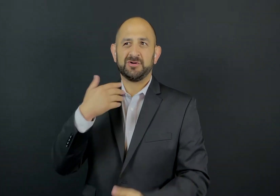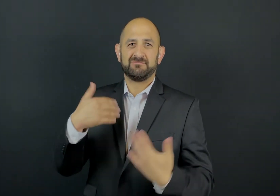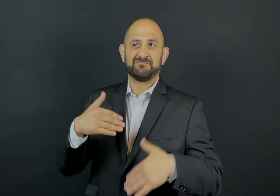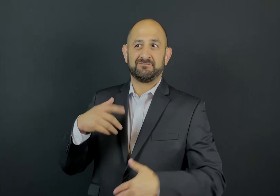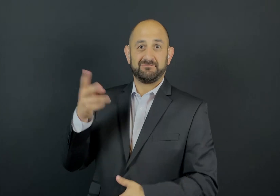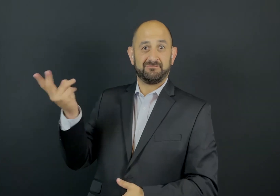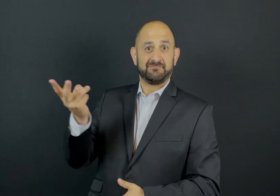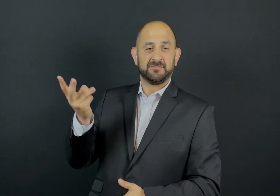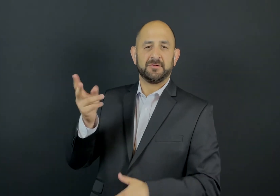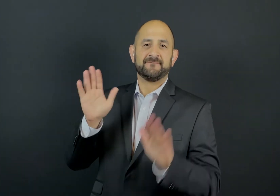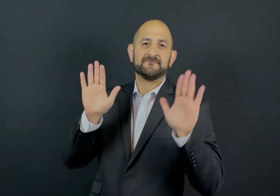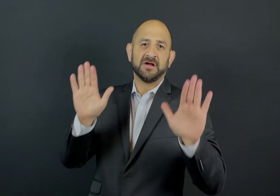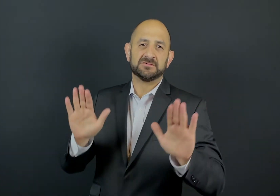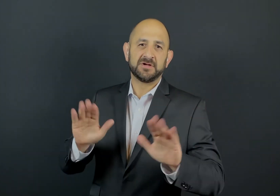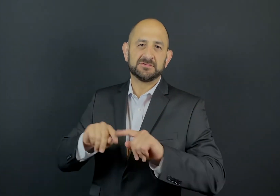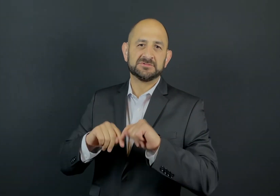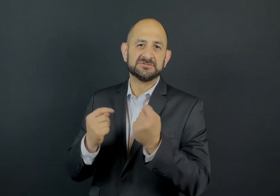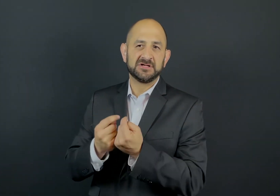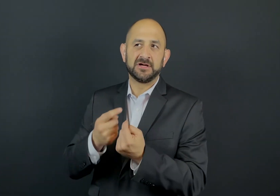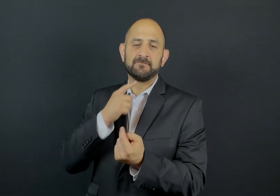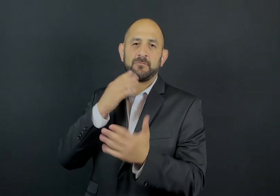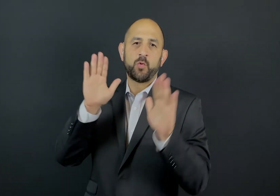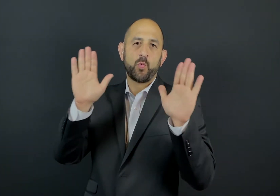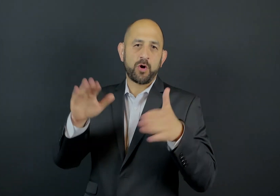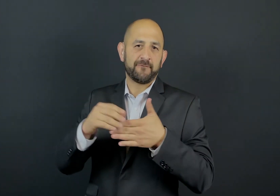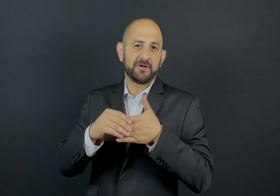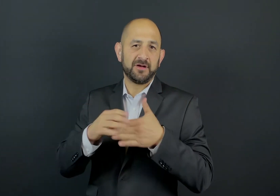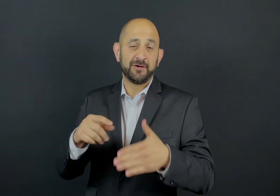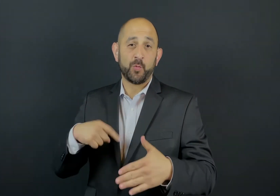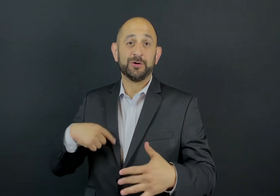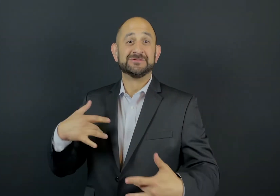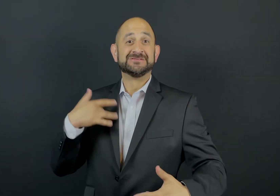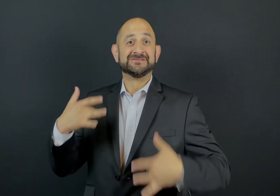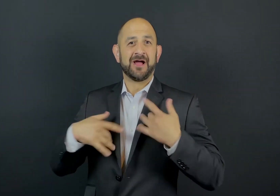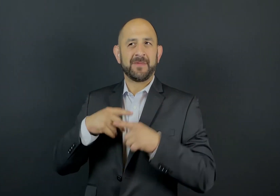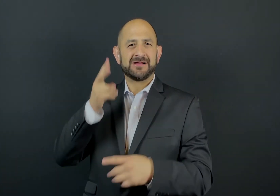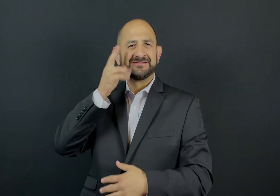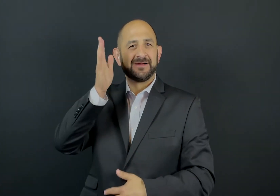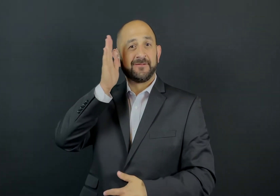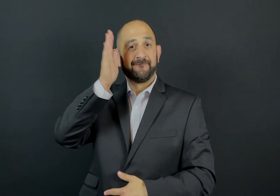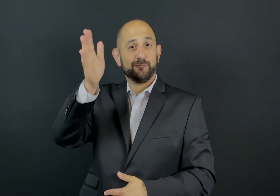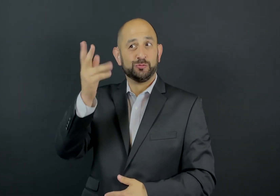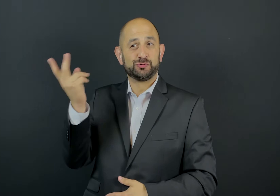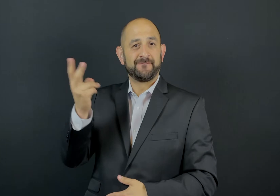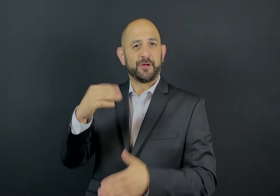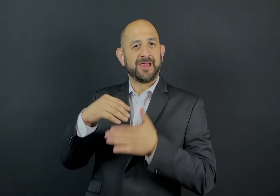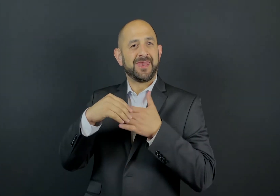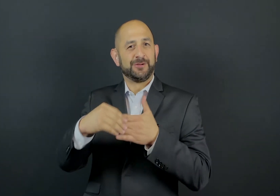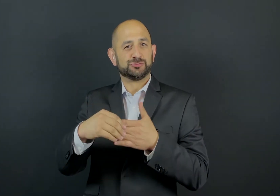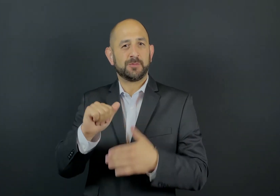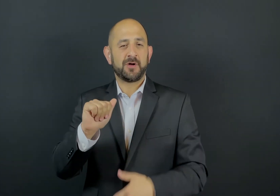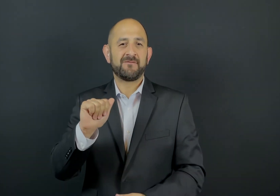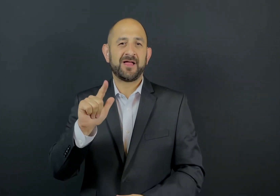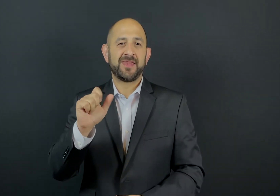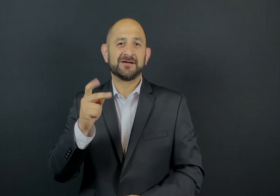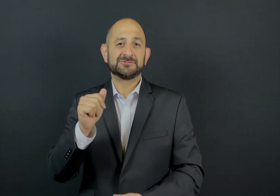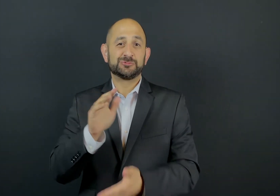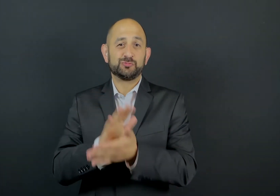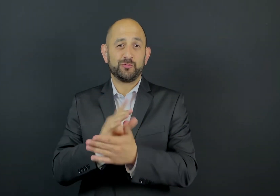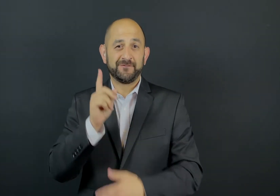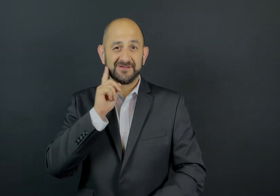and we look forward to their partnership in creating successful outcomes for AKSD’s students, staff, and families.